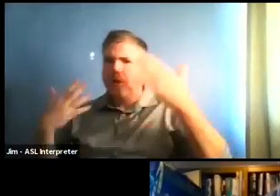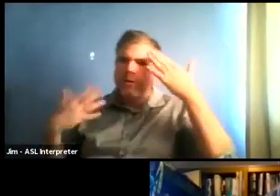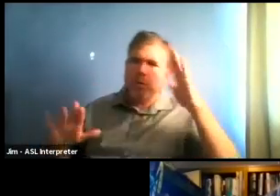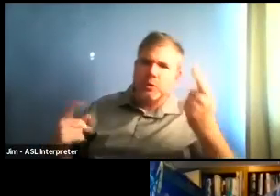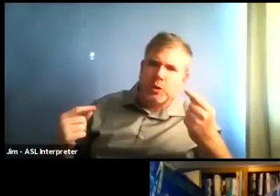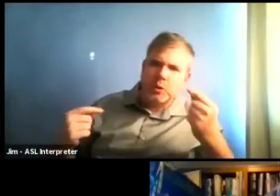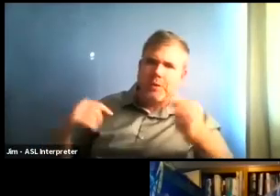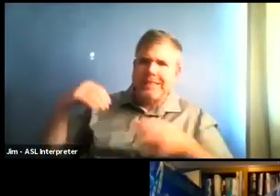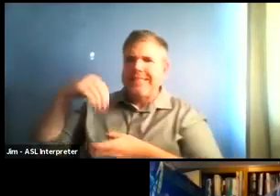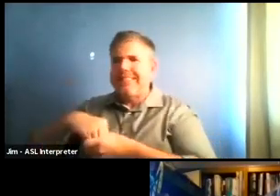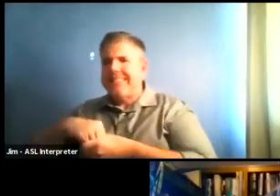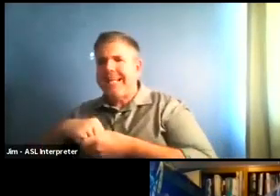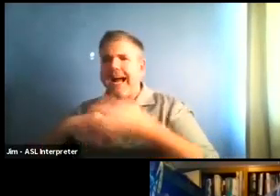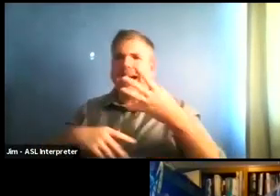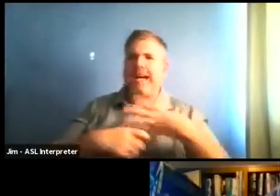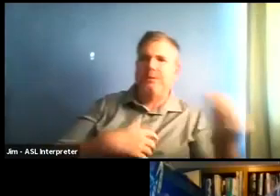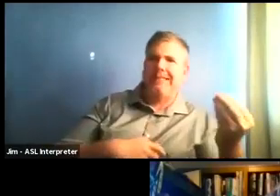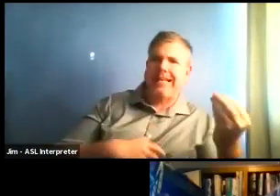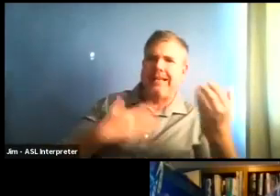Yeah, the guidance on